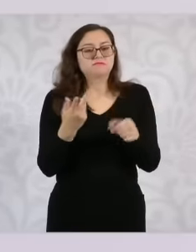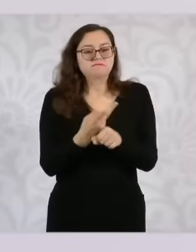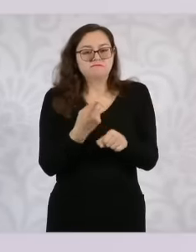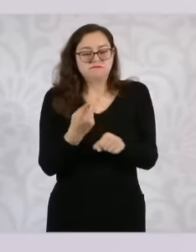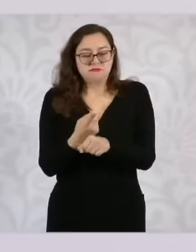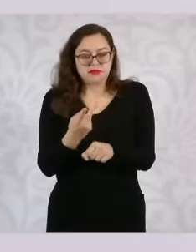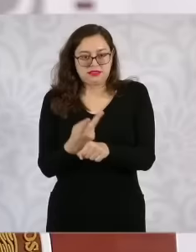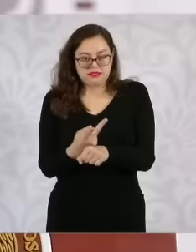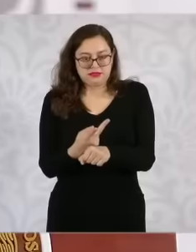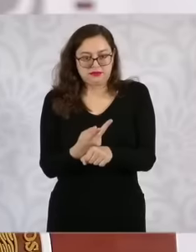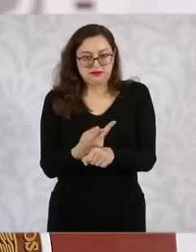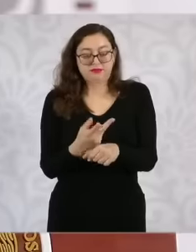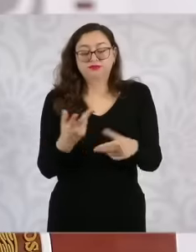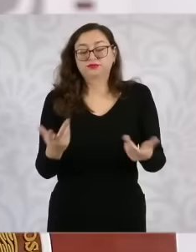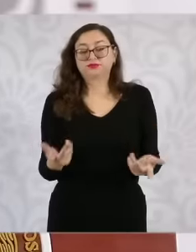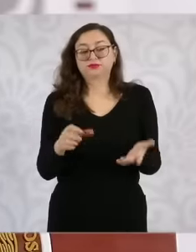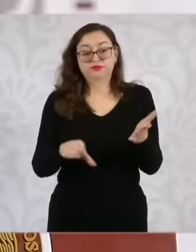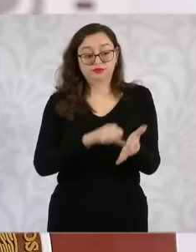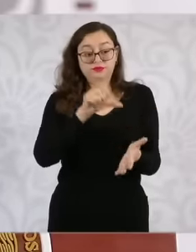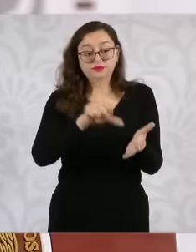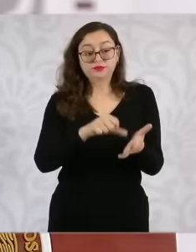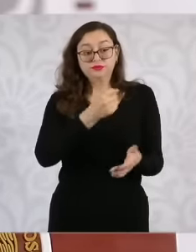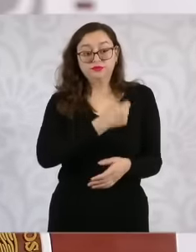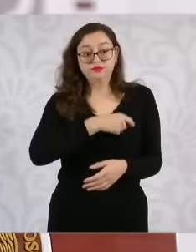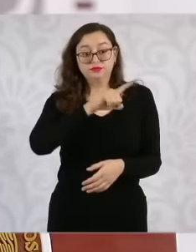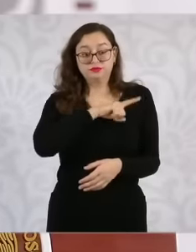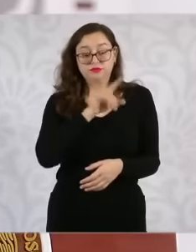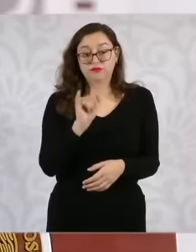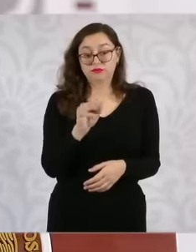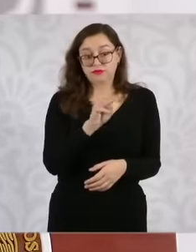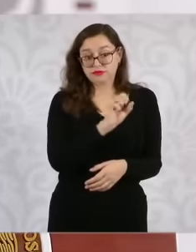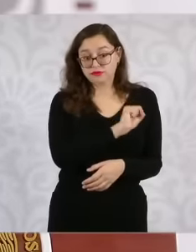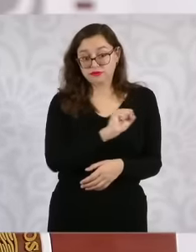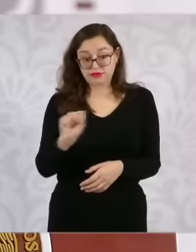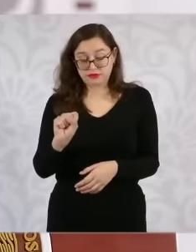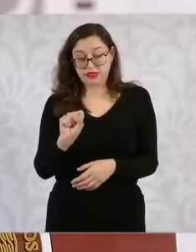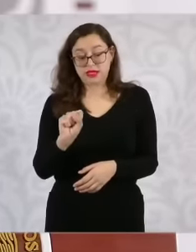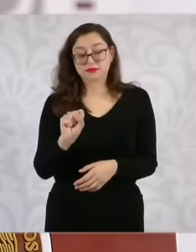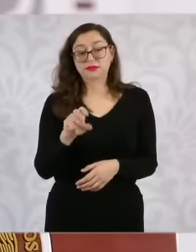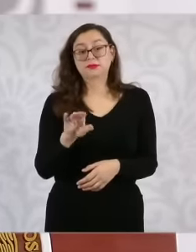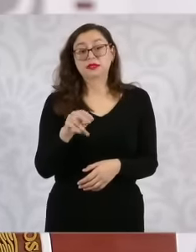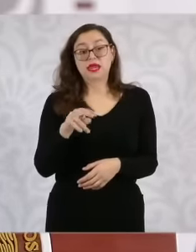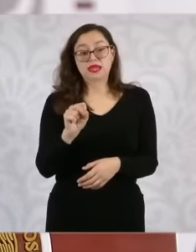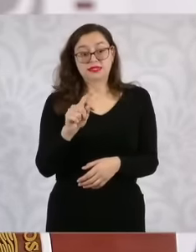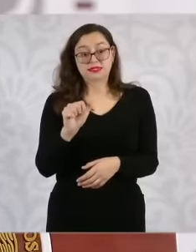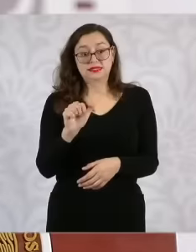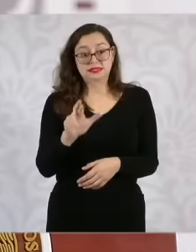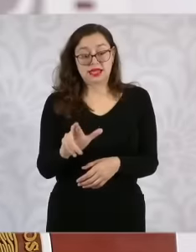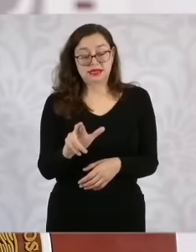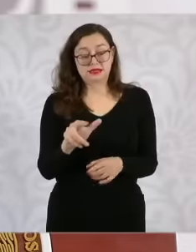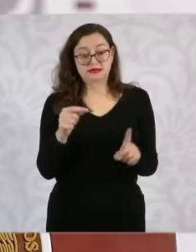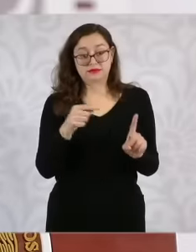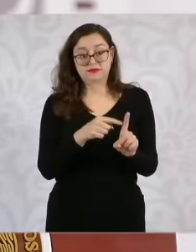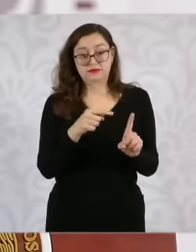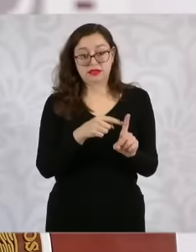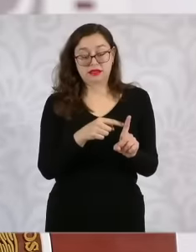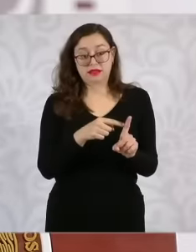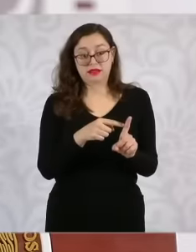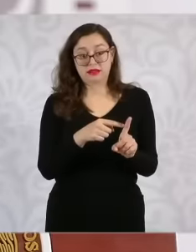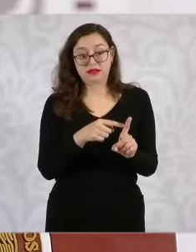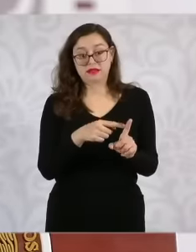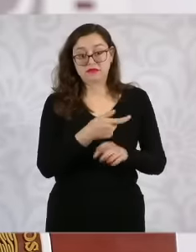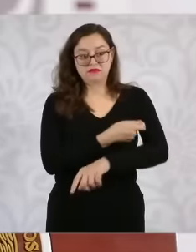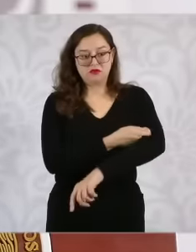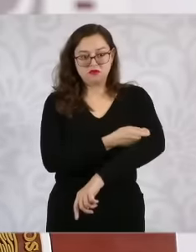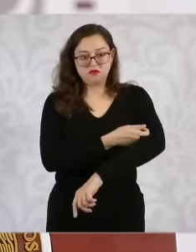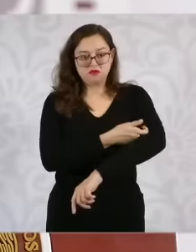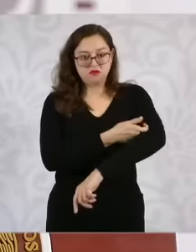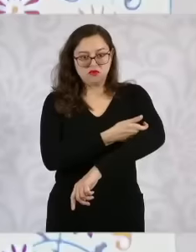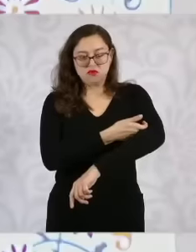IMS health centers, well-being. Hey, there is no, they don't take a laboratory sample. So there is the doctor